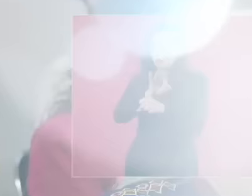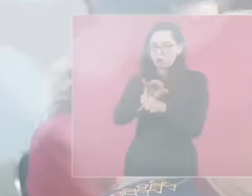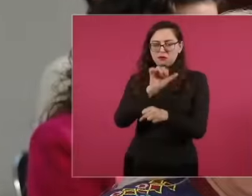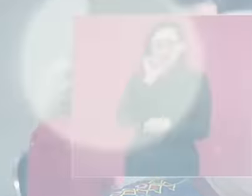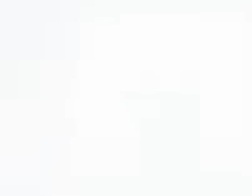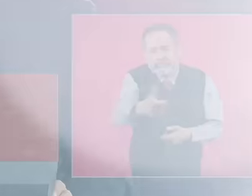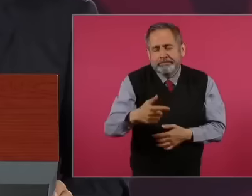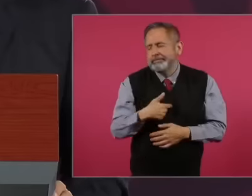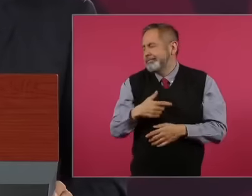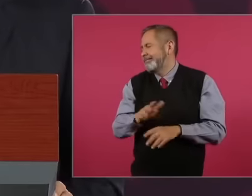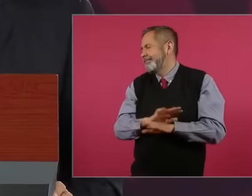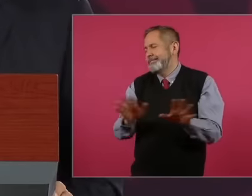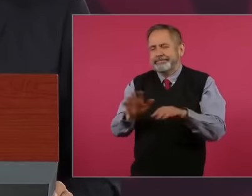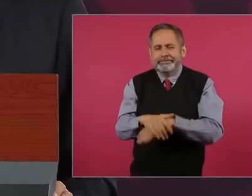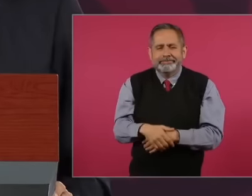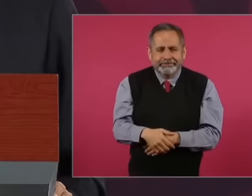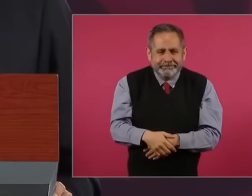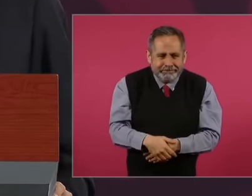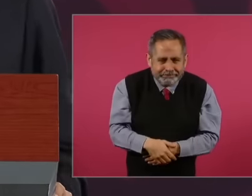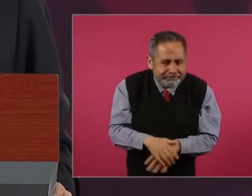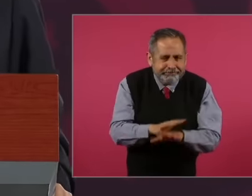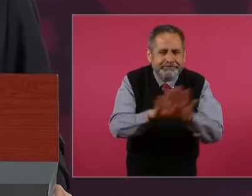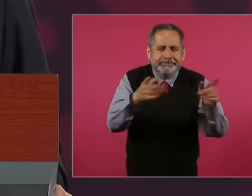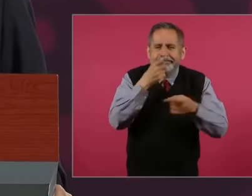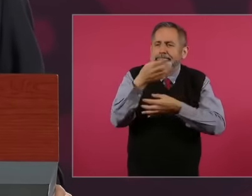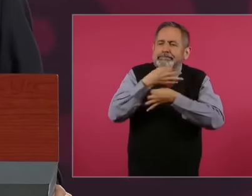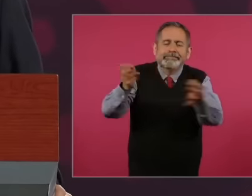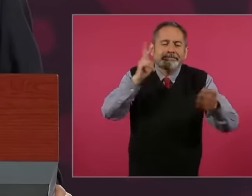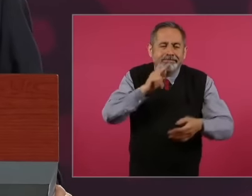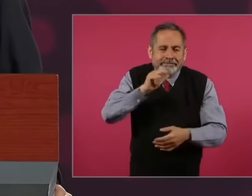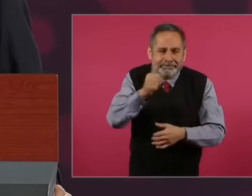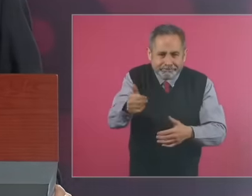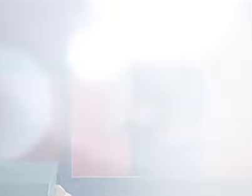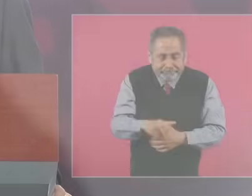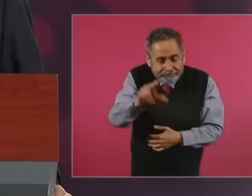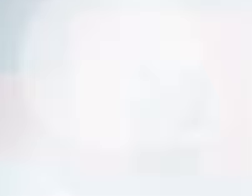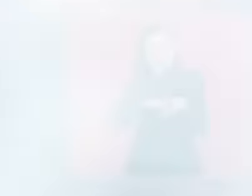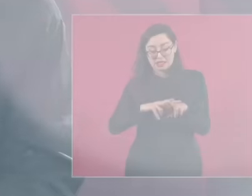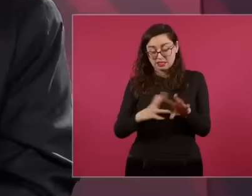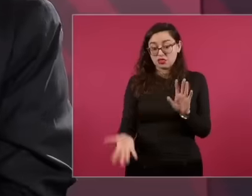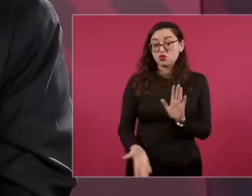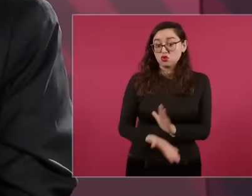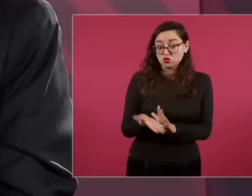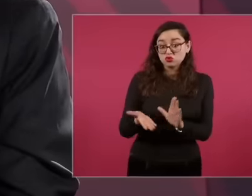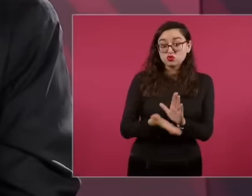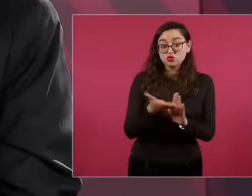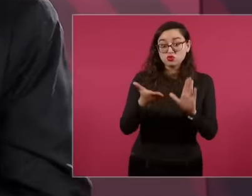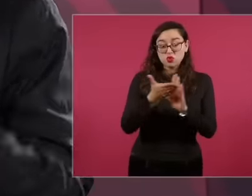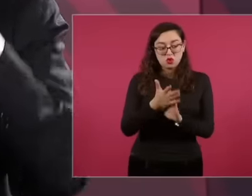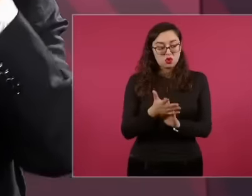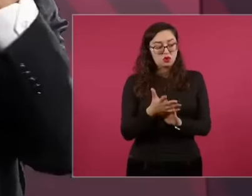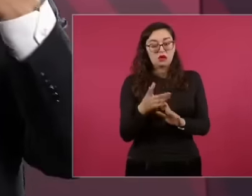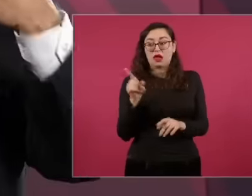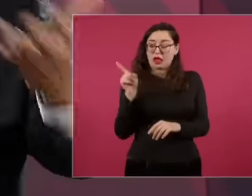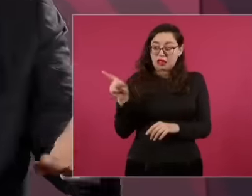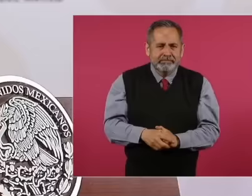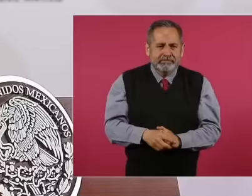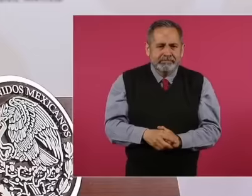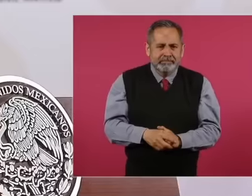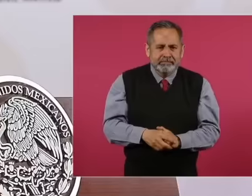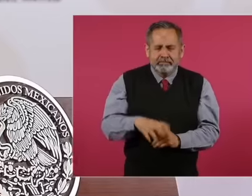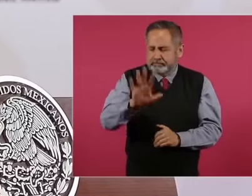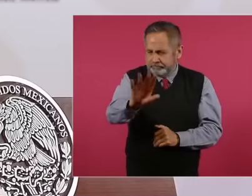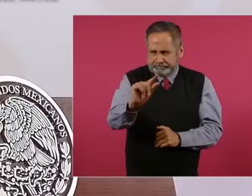This is indeed hot but as we have seen President López Obrador is patient and calmly